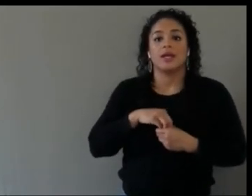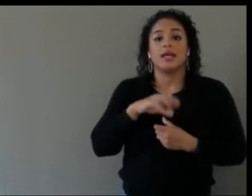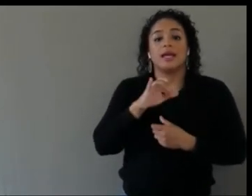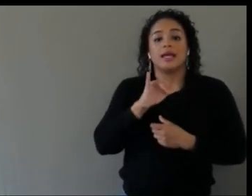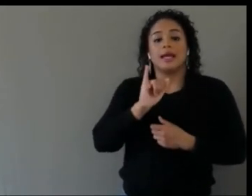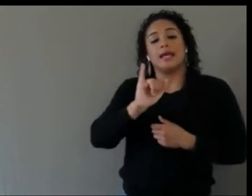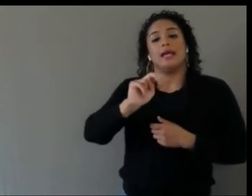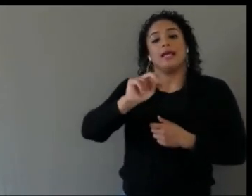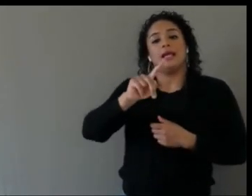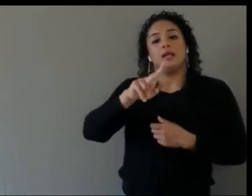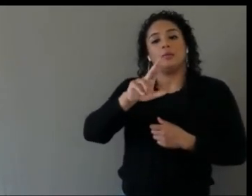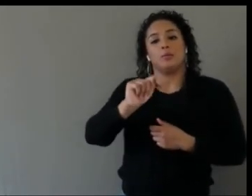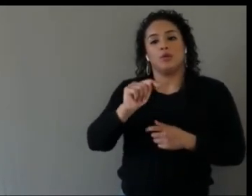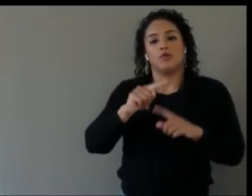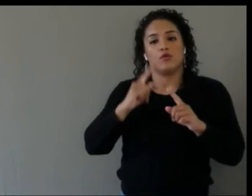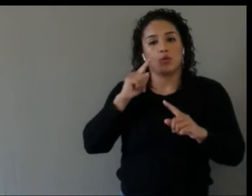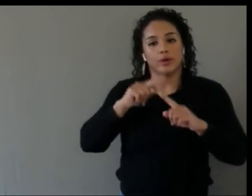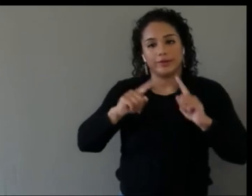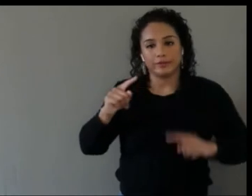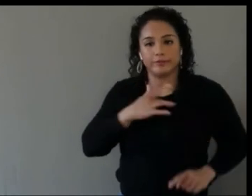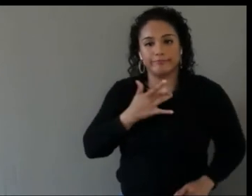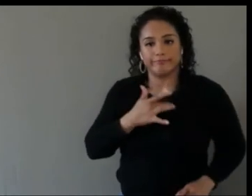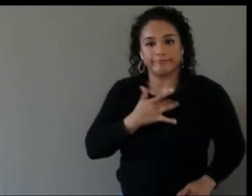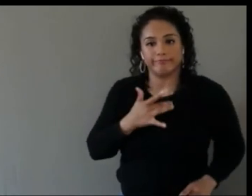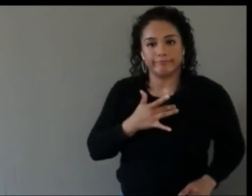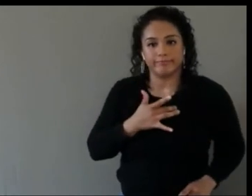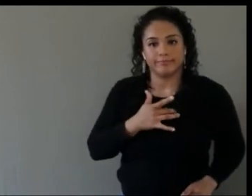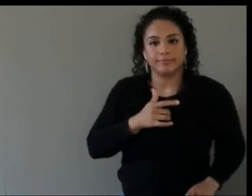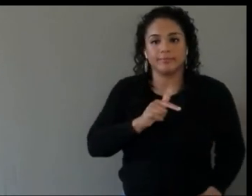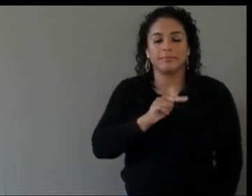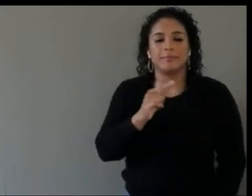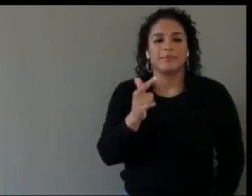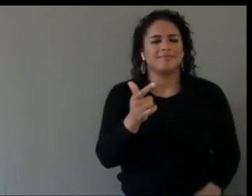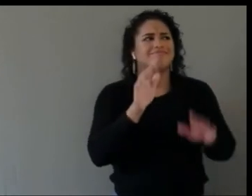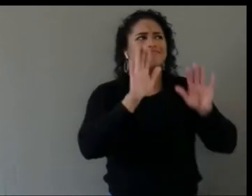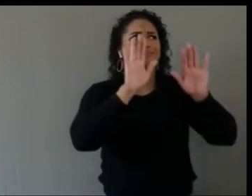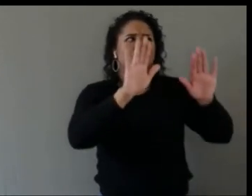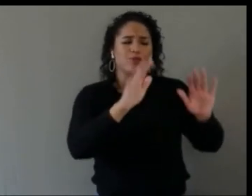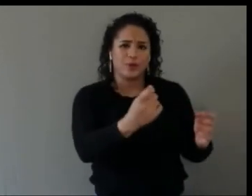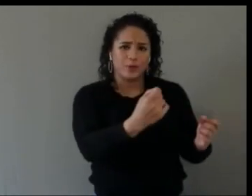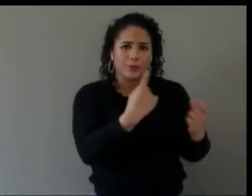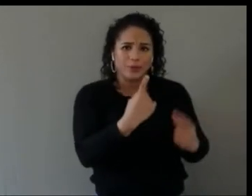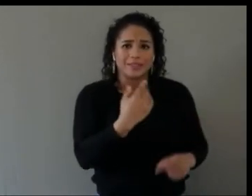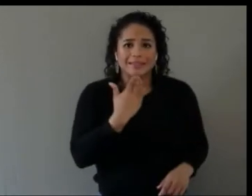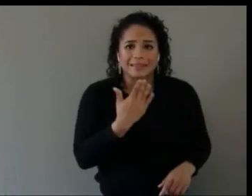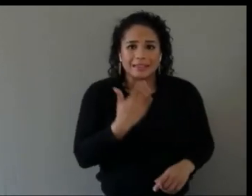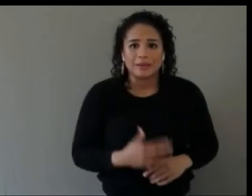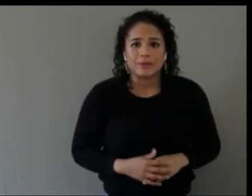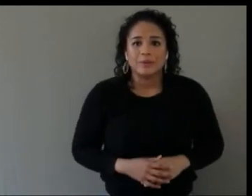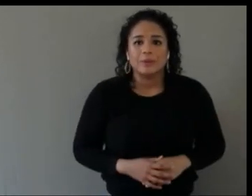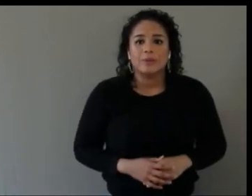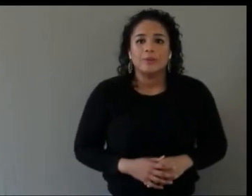Sensors are such an interesting thing because they allow us to pick up one of the great